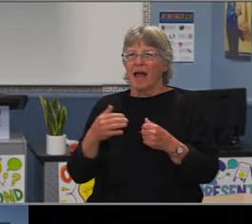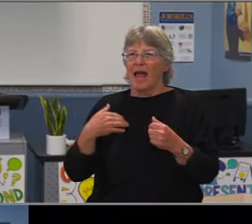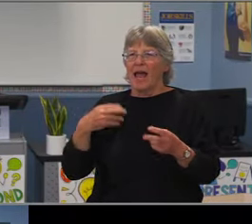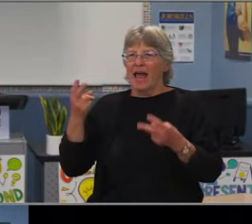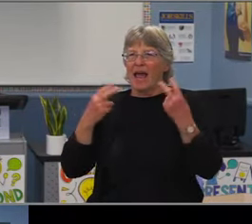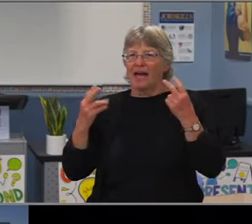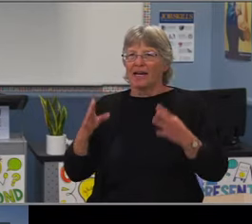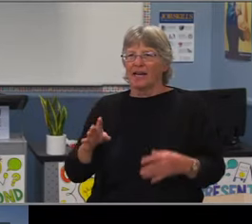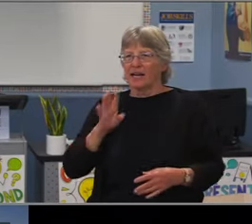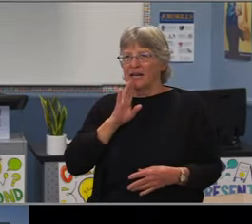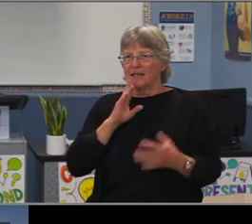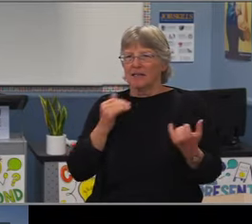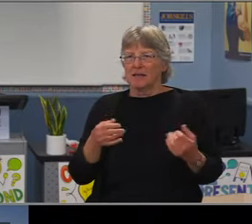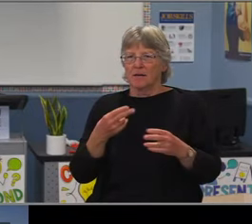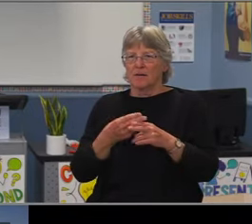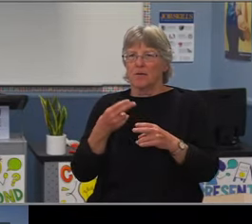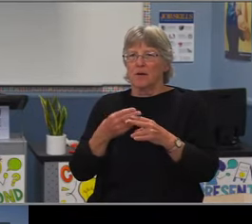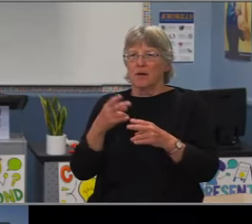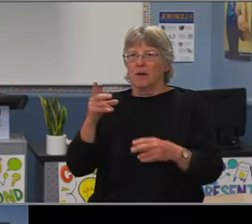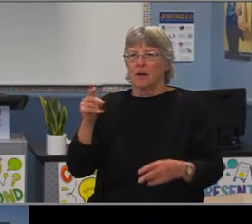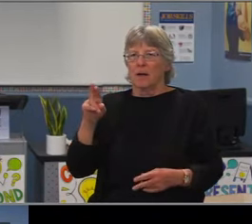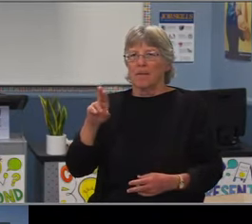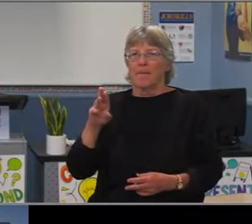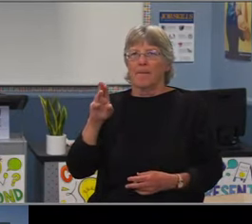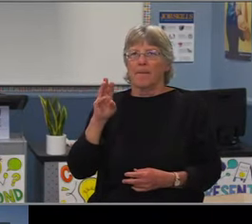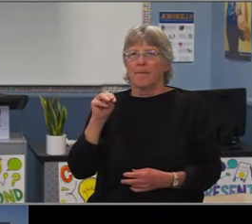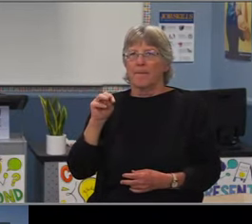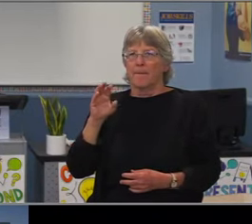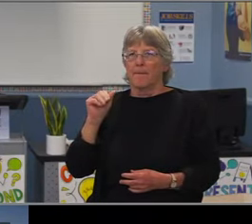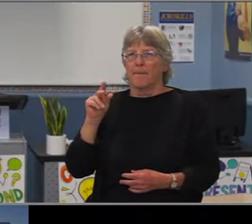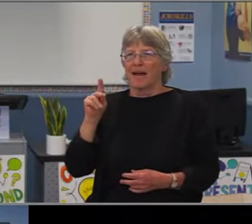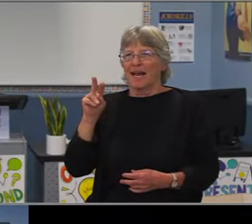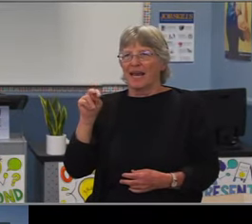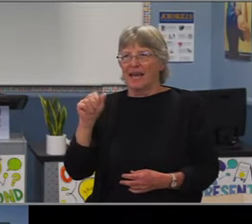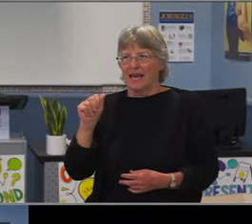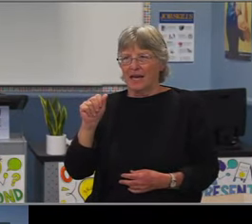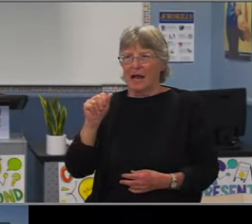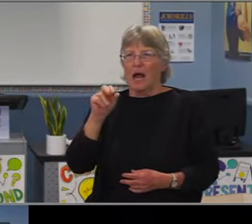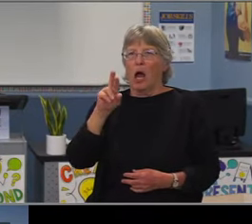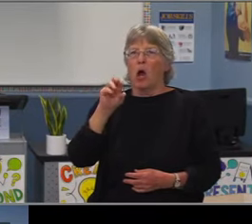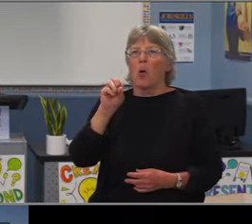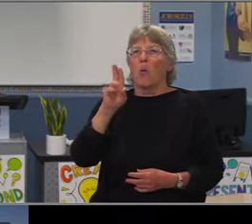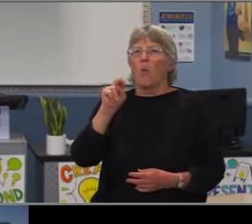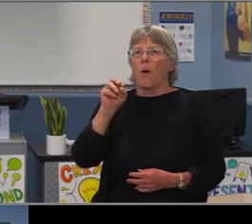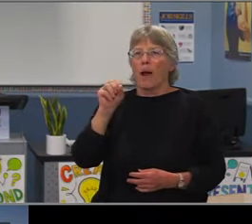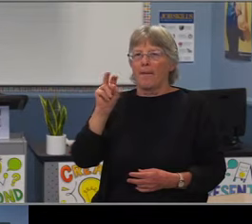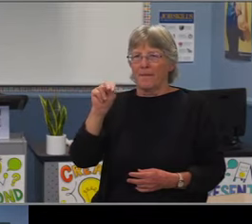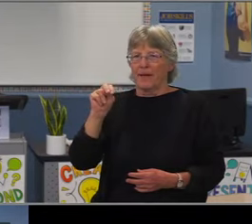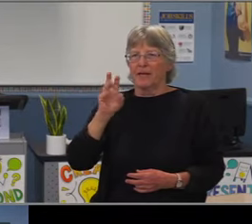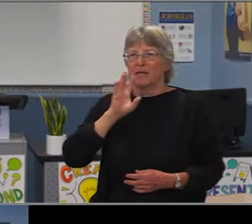beginning to witness threads of this already. Also important to note the potential for